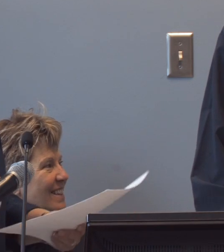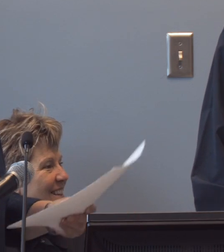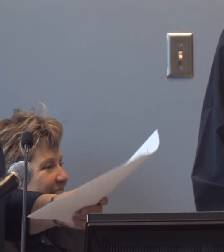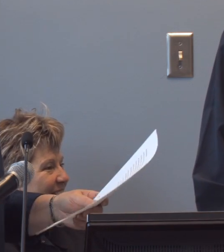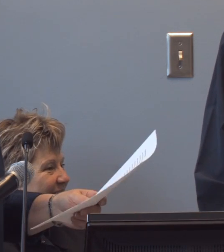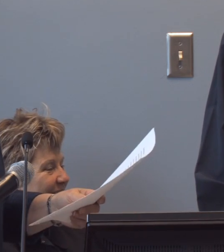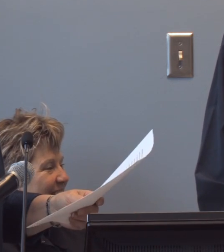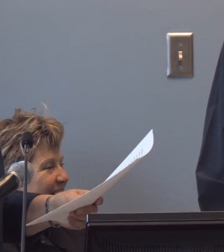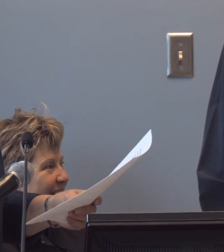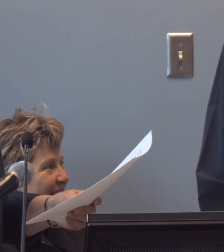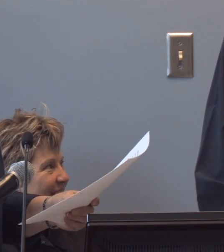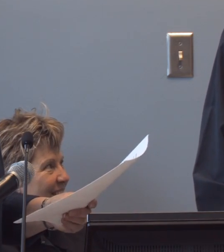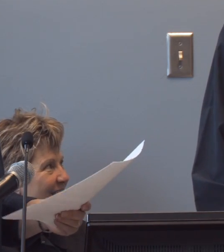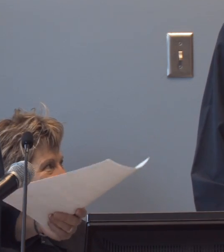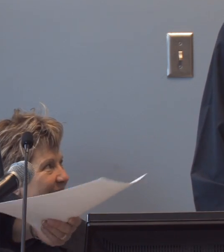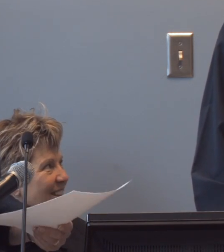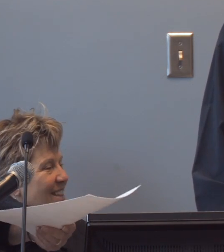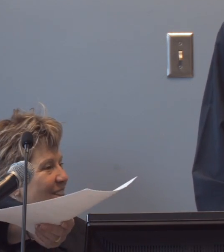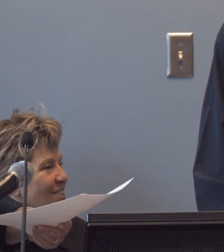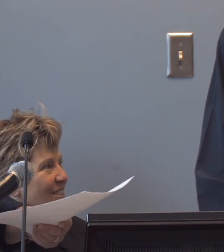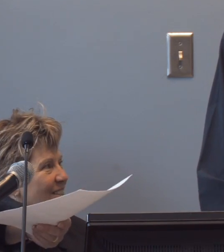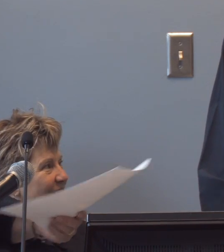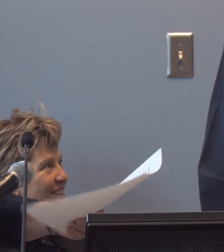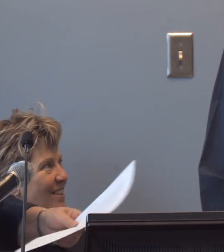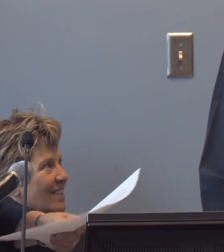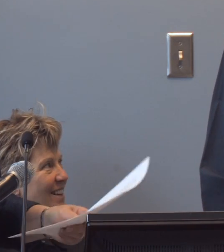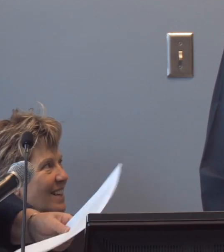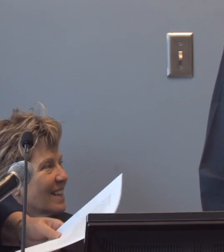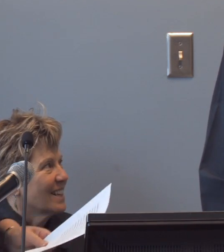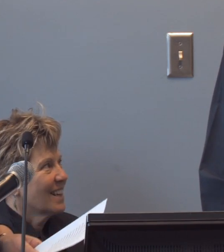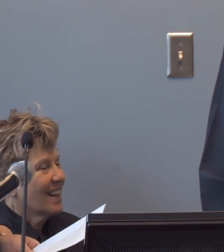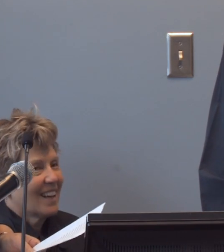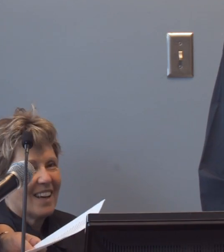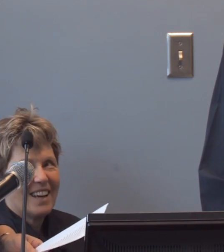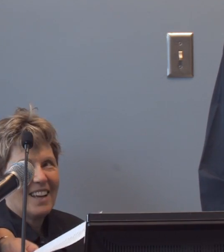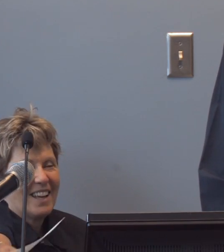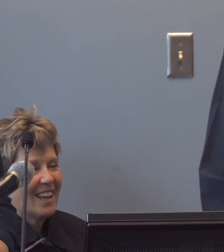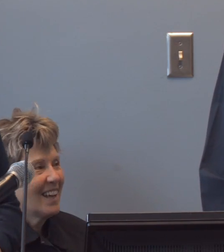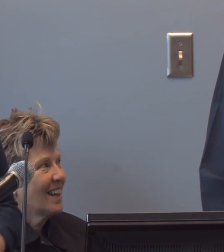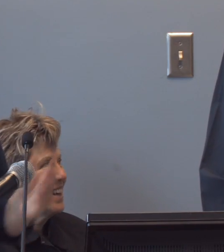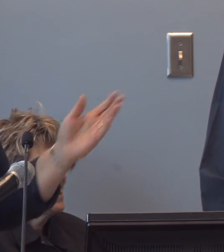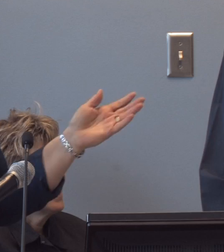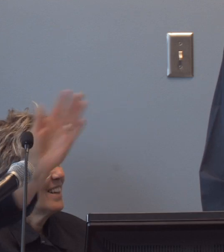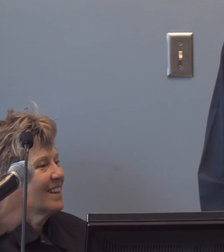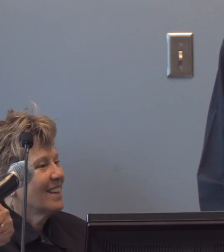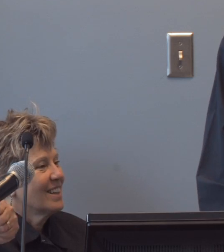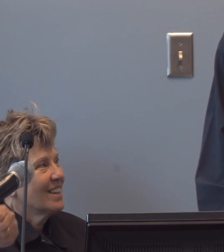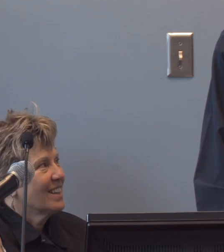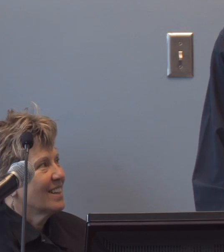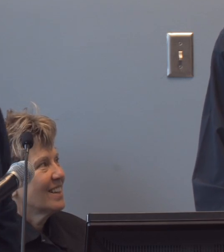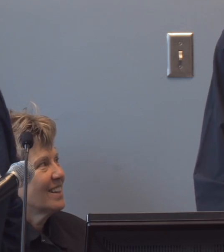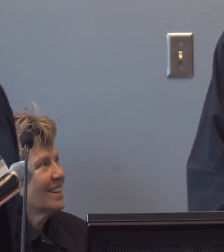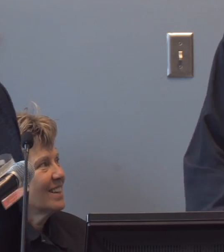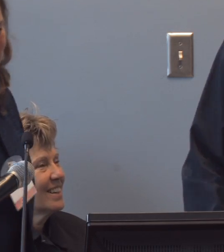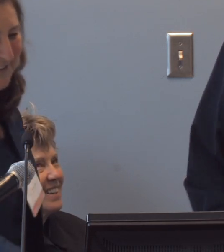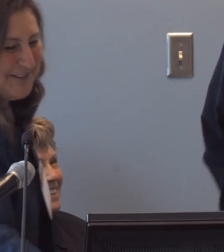and you see them in the grocery store and I feel like a kid. [high pitched voice] Can I talk to you? So, I'll let- I'll turn it over to you.